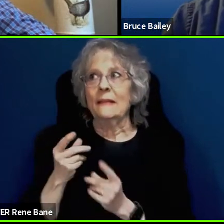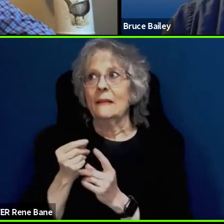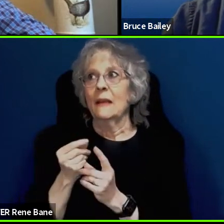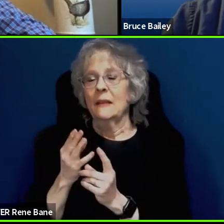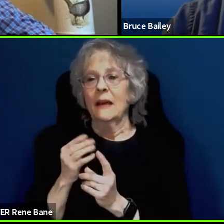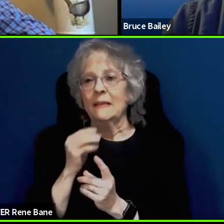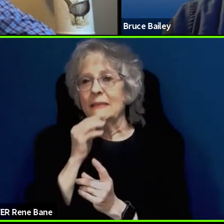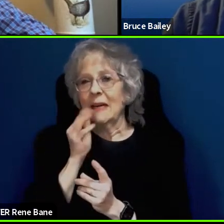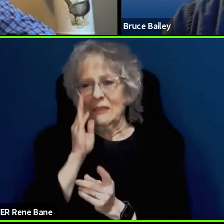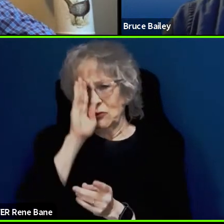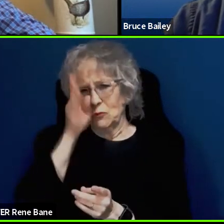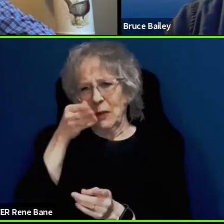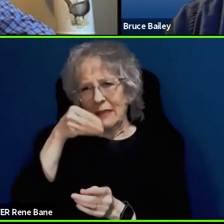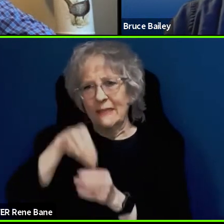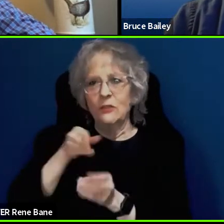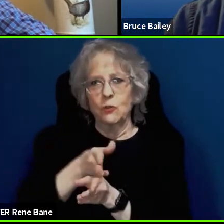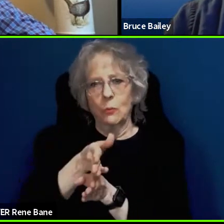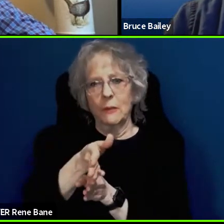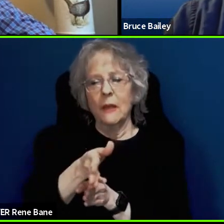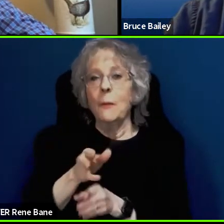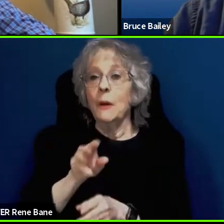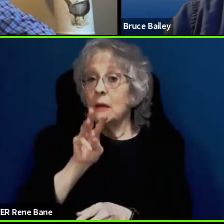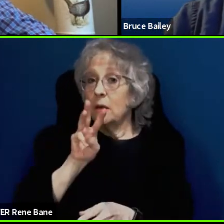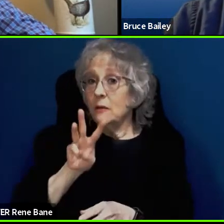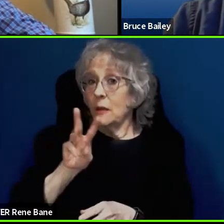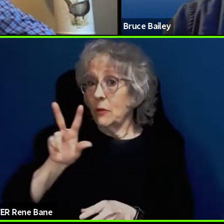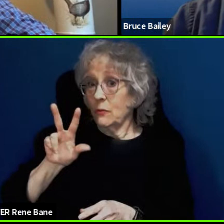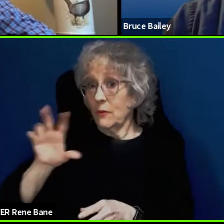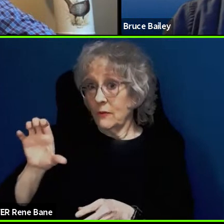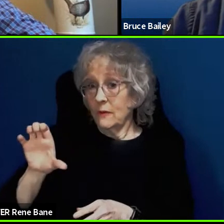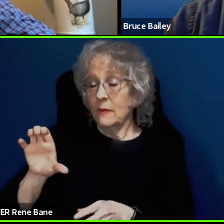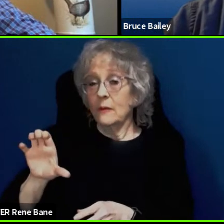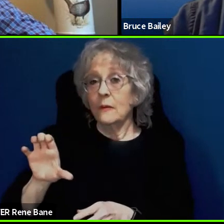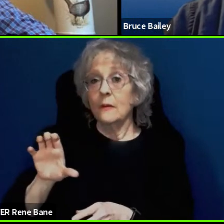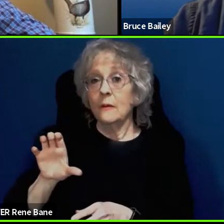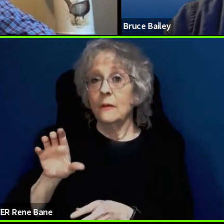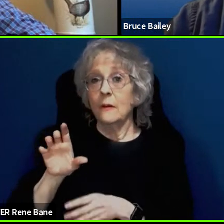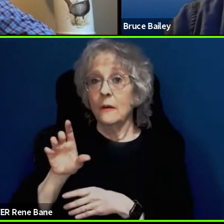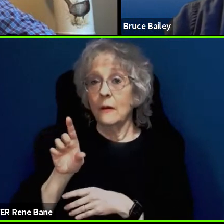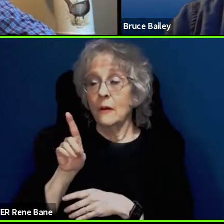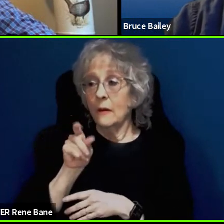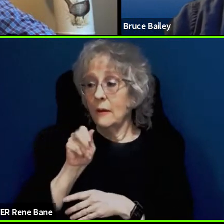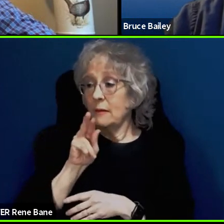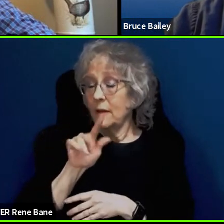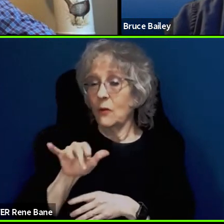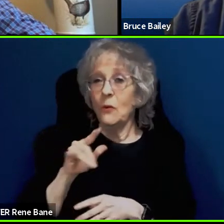and I know that the W3C is also, you know, Daryl mentioned the chat bot kind of things that